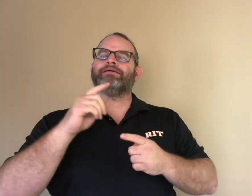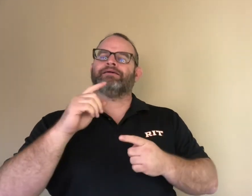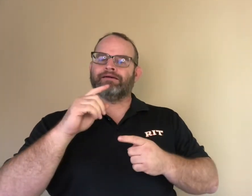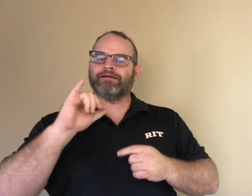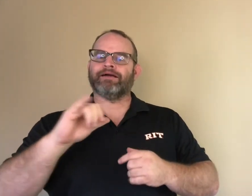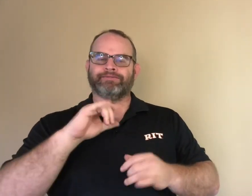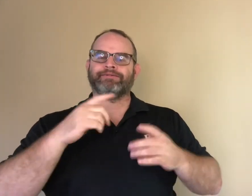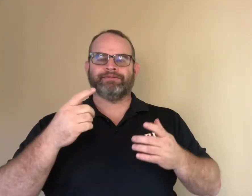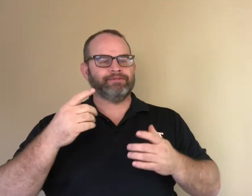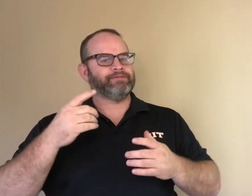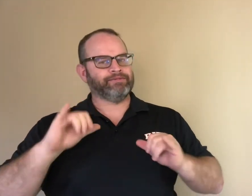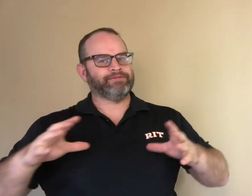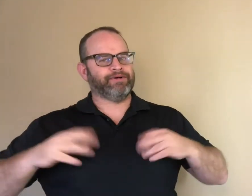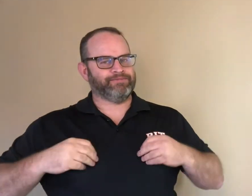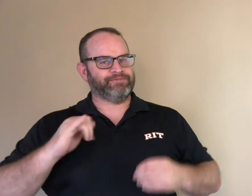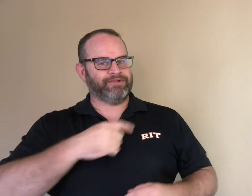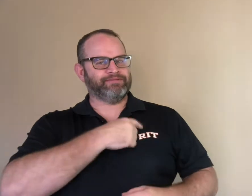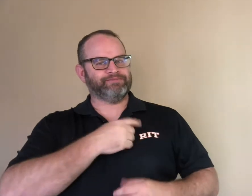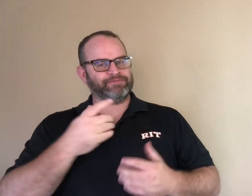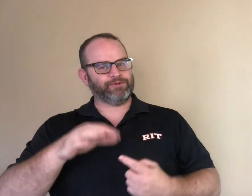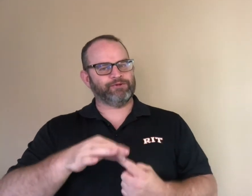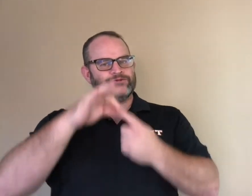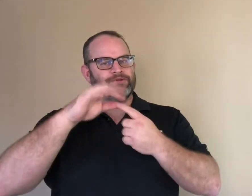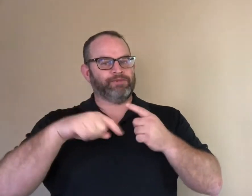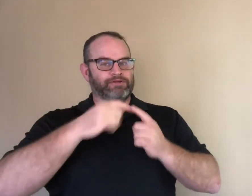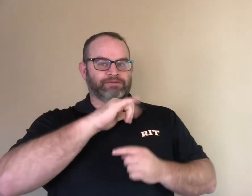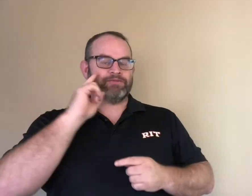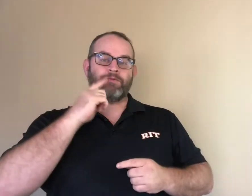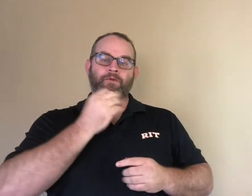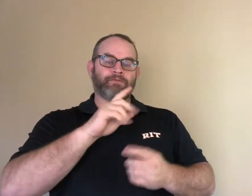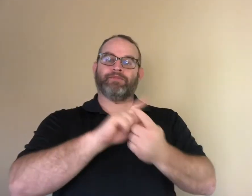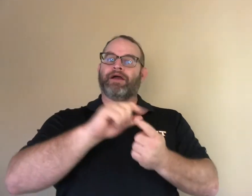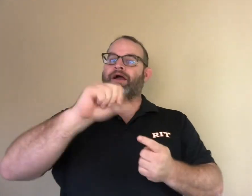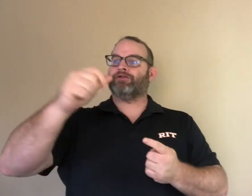The story goes on until the deaf elephant realizes it is OK to be different